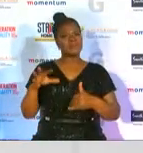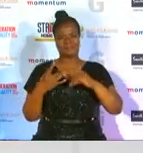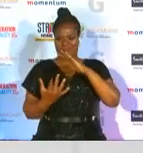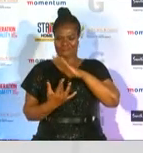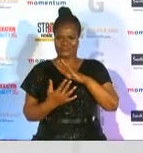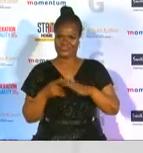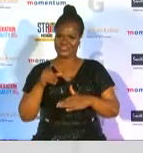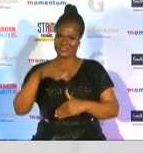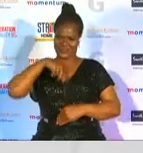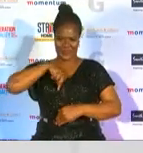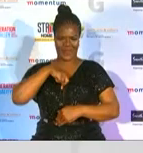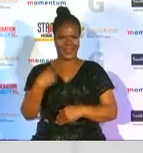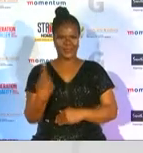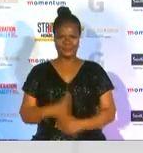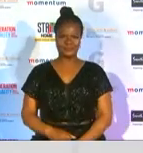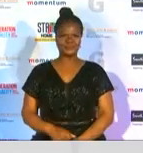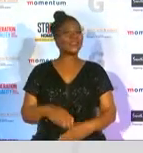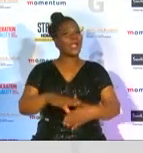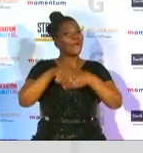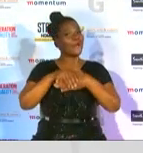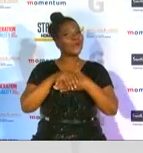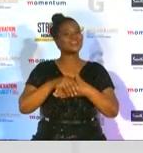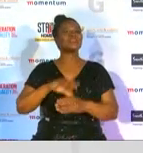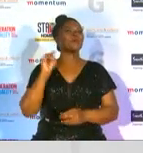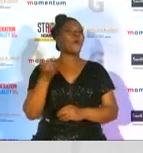now congratulations to all the winners so far ladies are looking